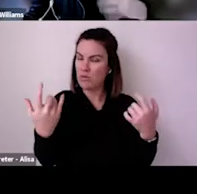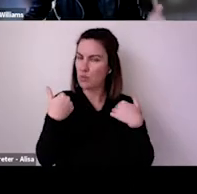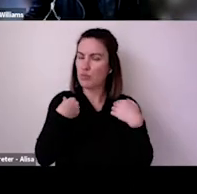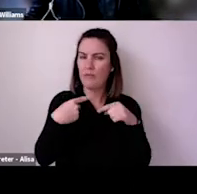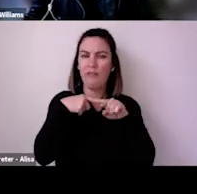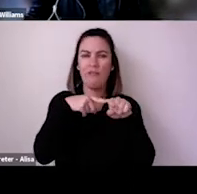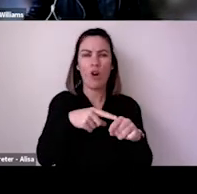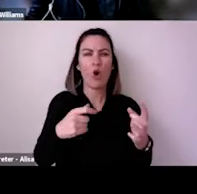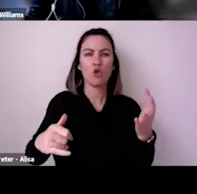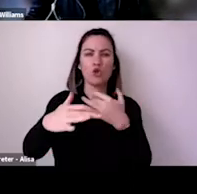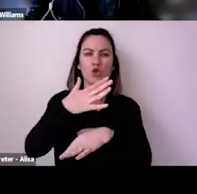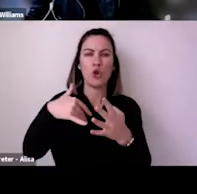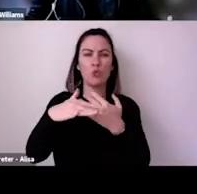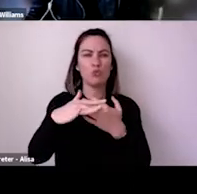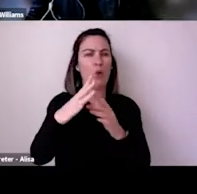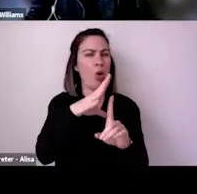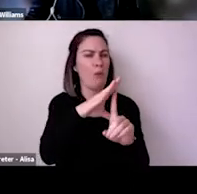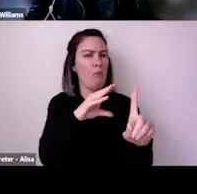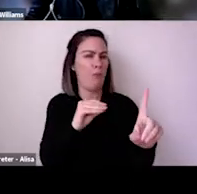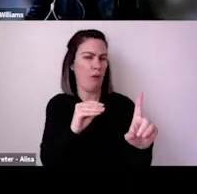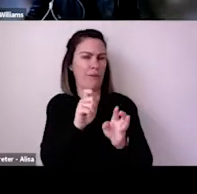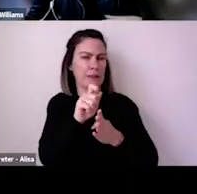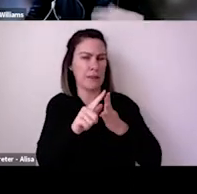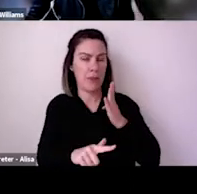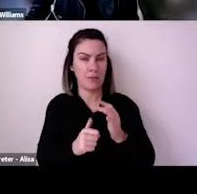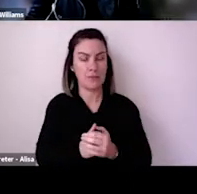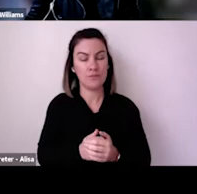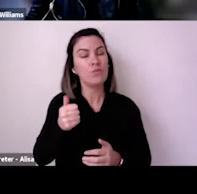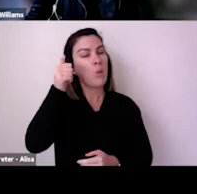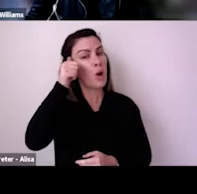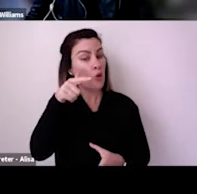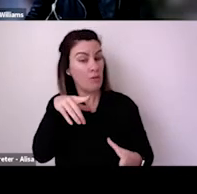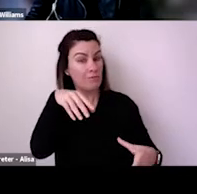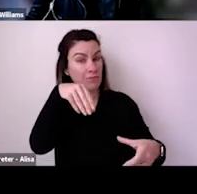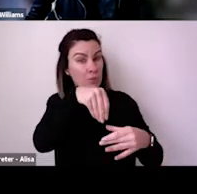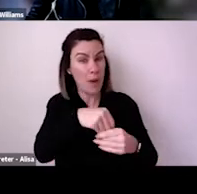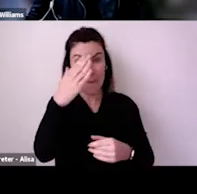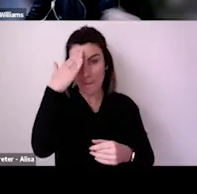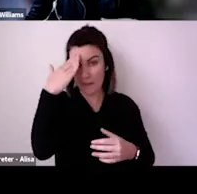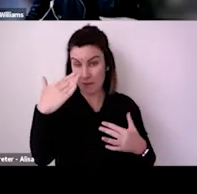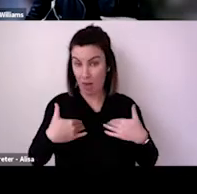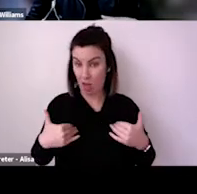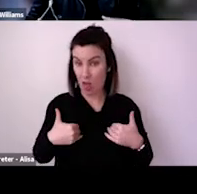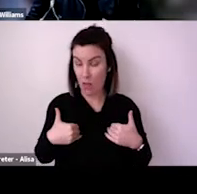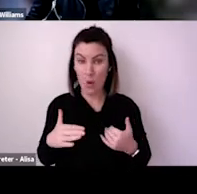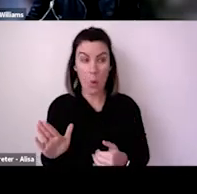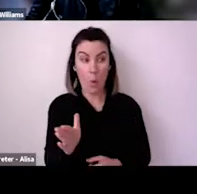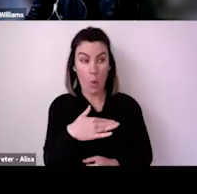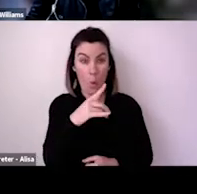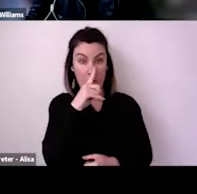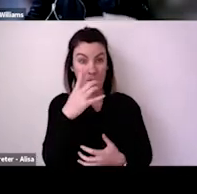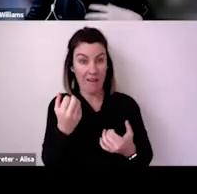audiences are actually getting out there and attending, and we all kind of know the reason